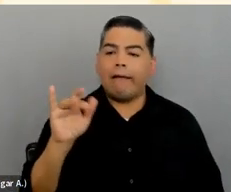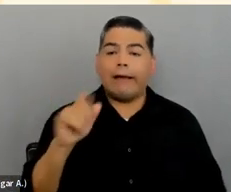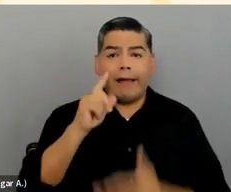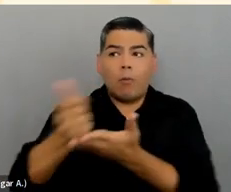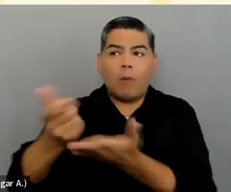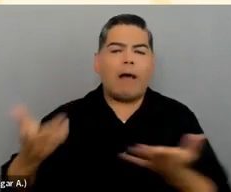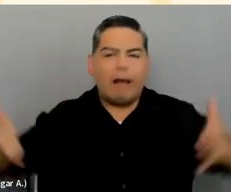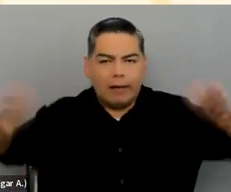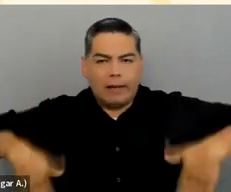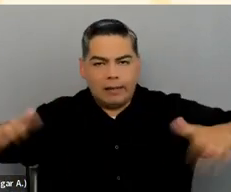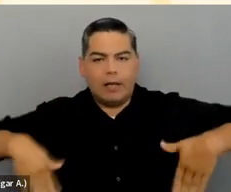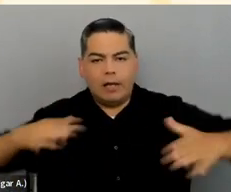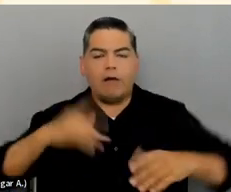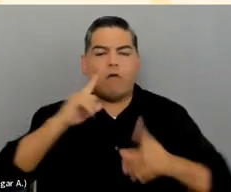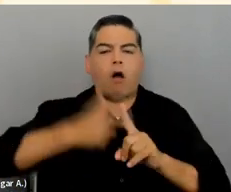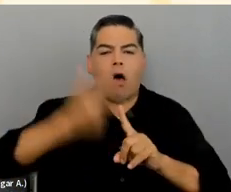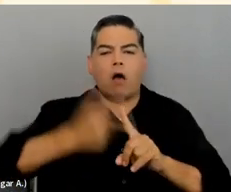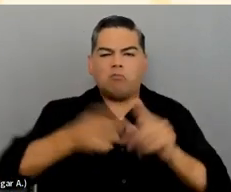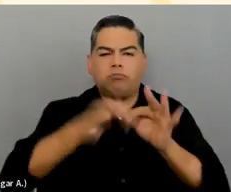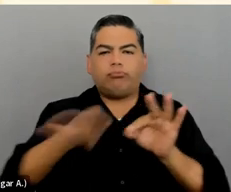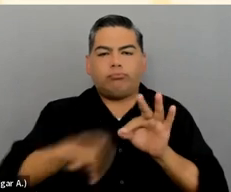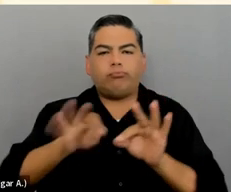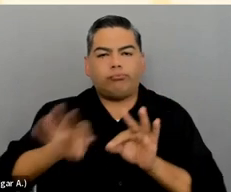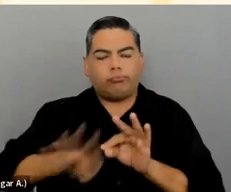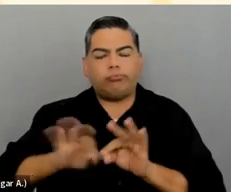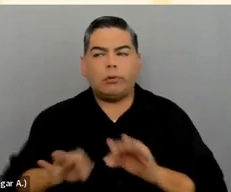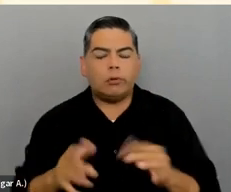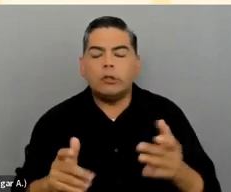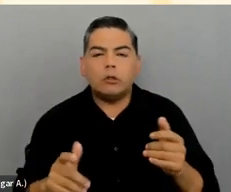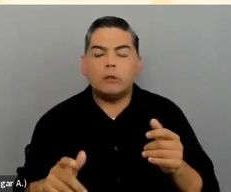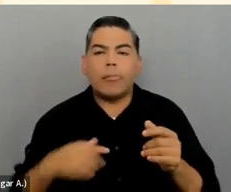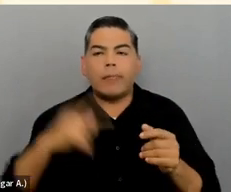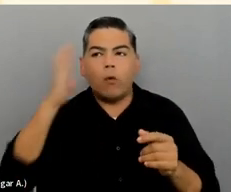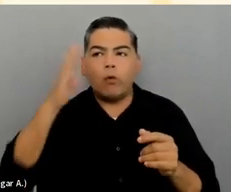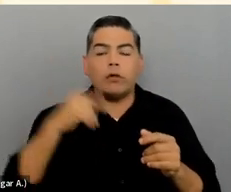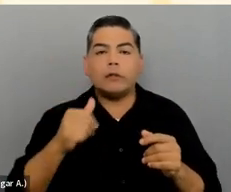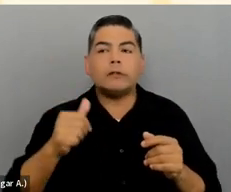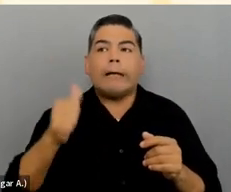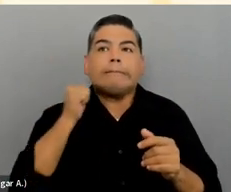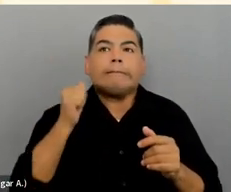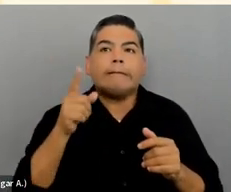in auto-generating captions. You're not going to get them to upload a video to YouTube